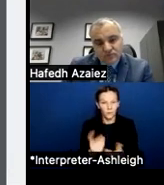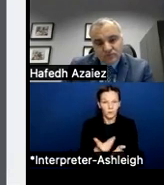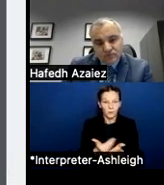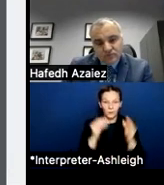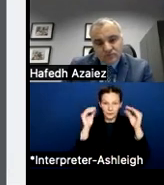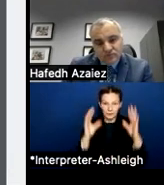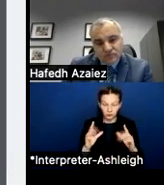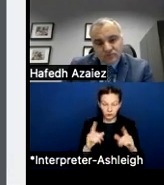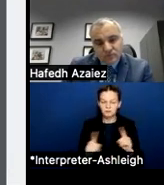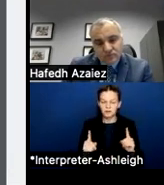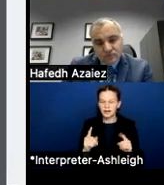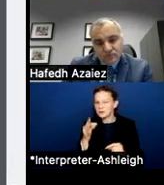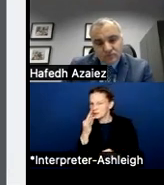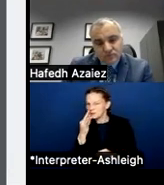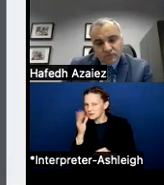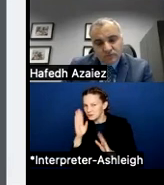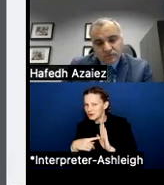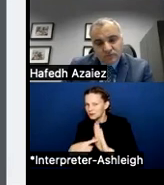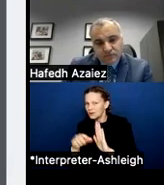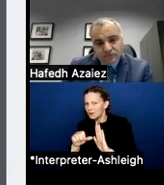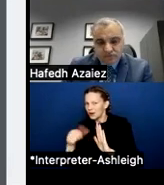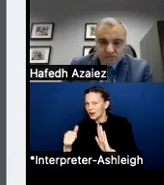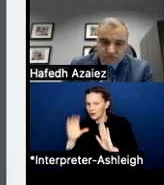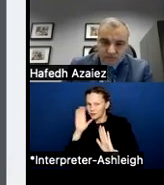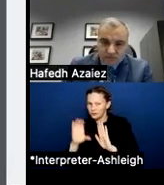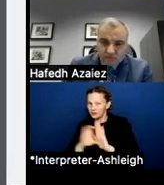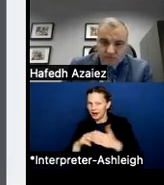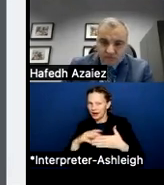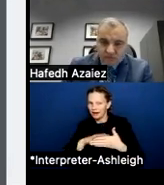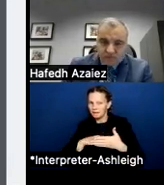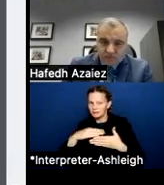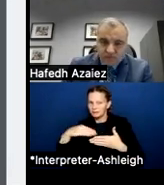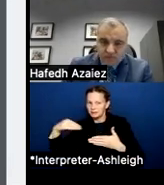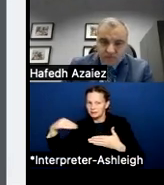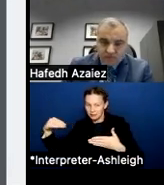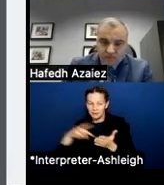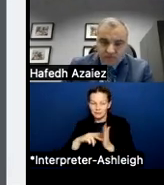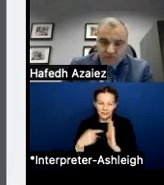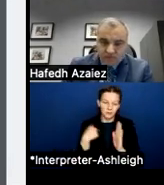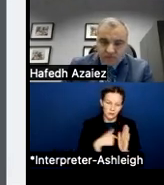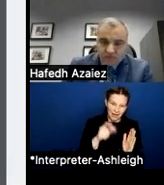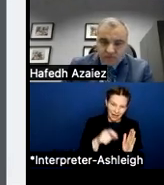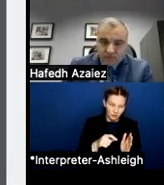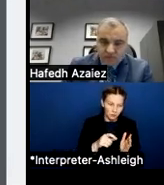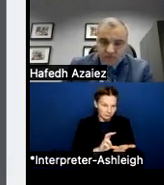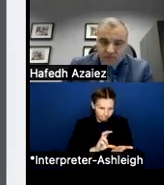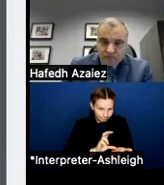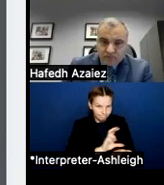I'll show you a graph in just a minute, it takes a very significant investment in our compensation. And I wanted to show you the why on the next slide.